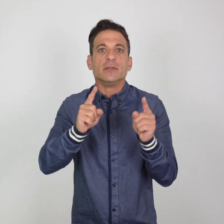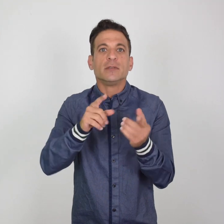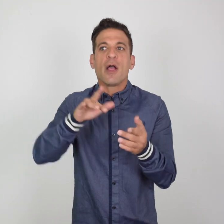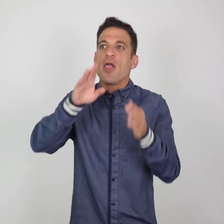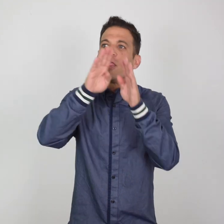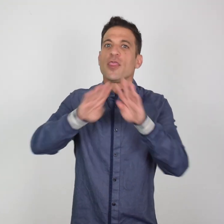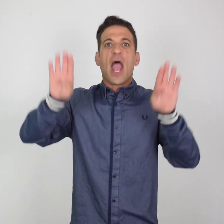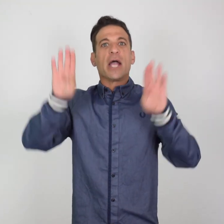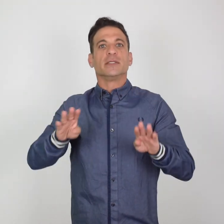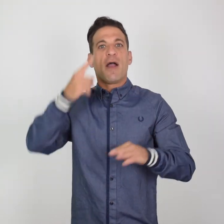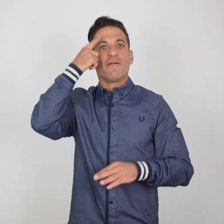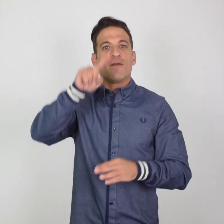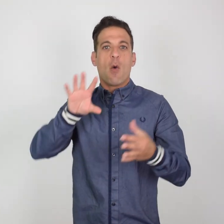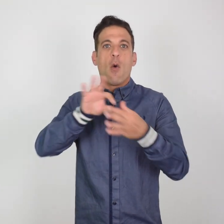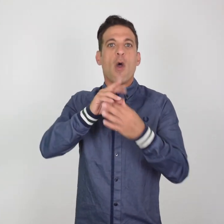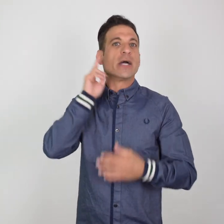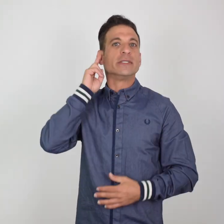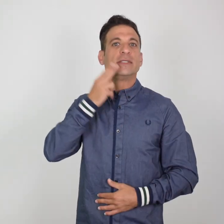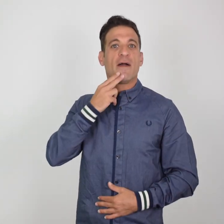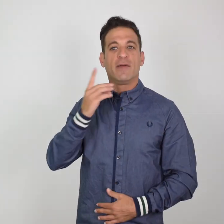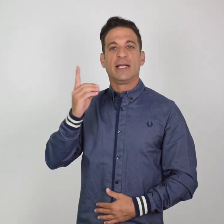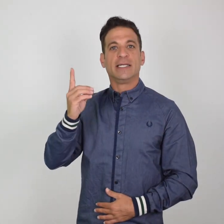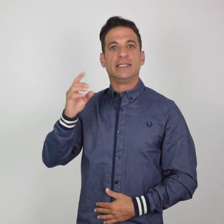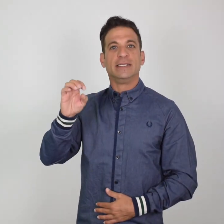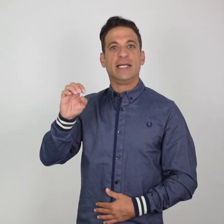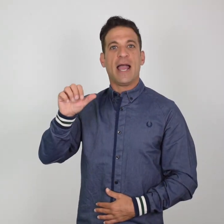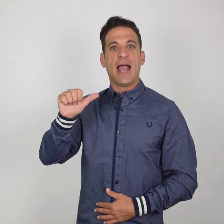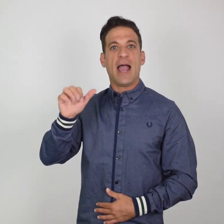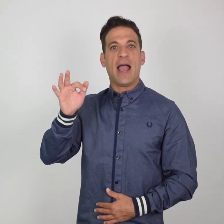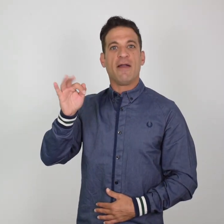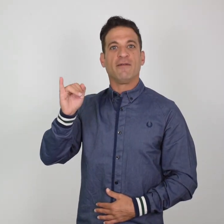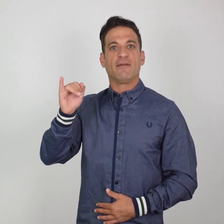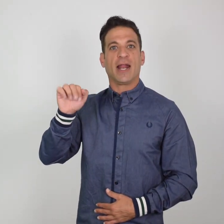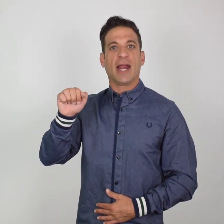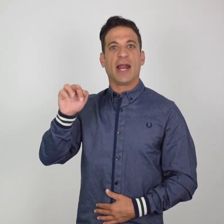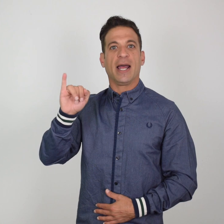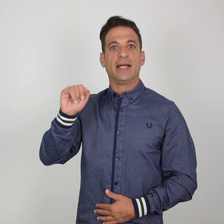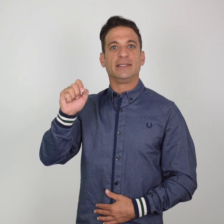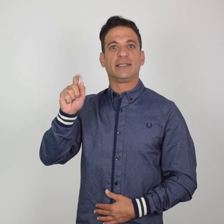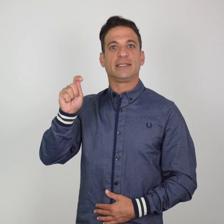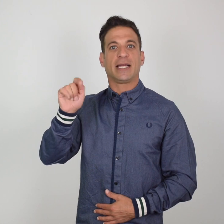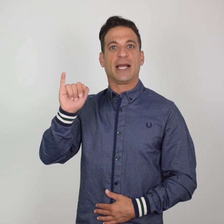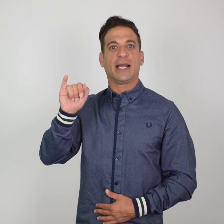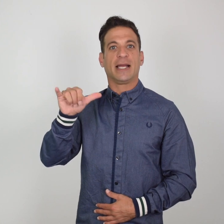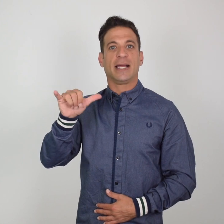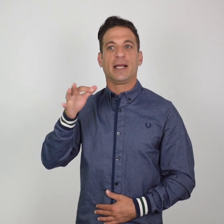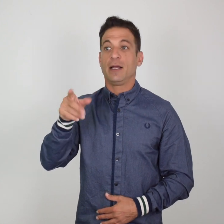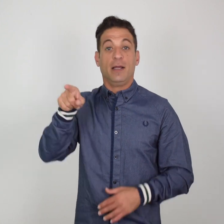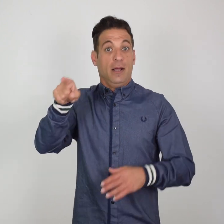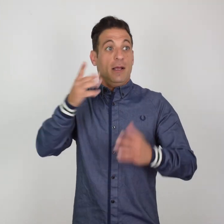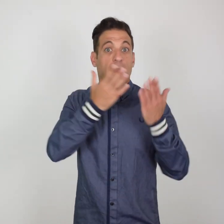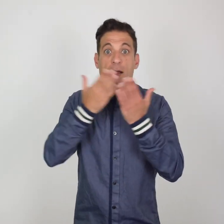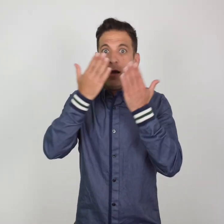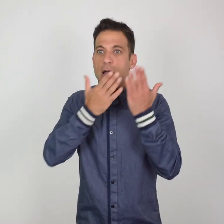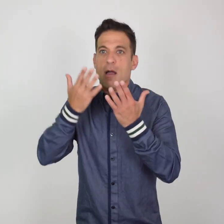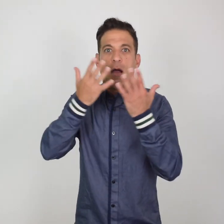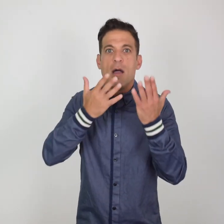from their official program and participated in Deafinitely Theatre,